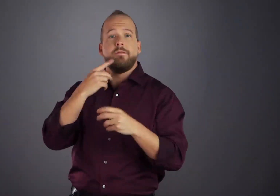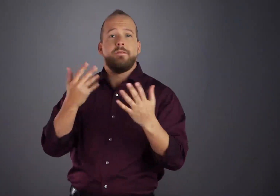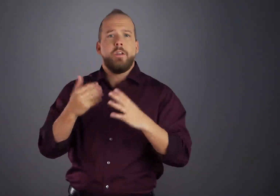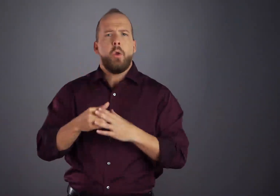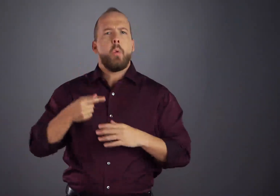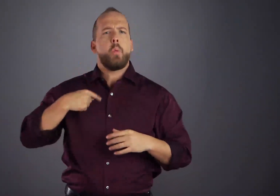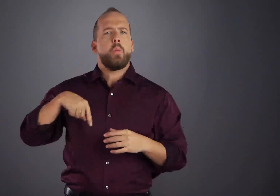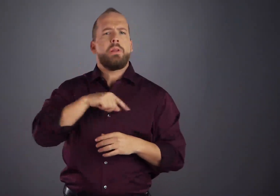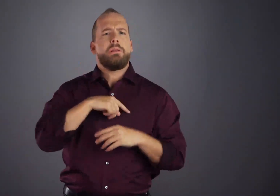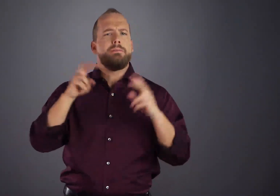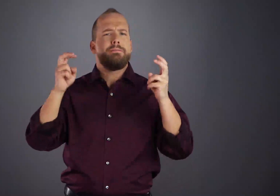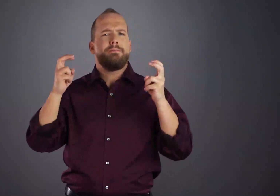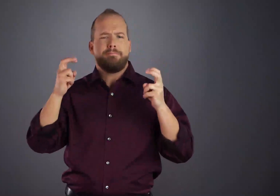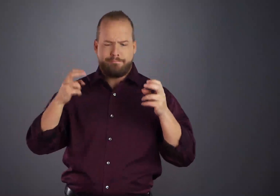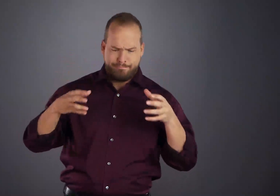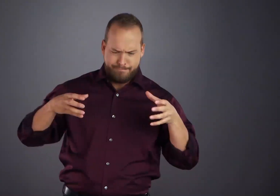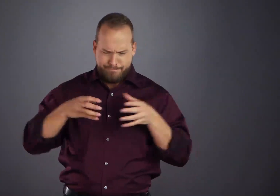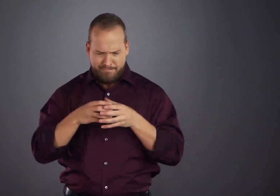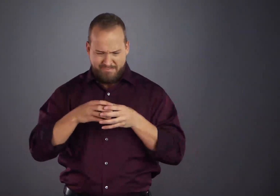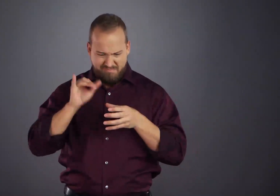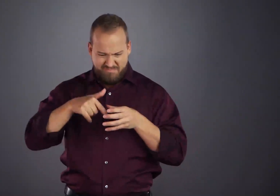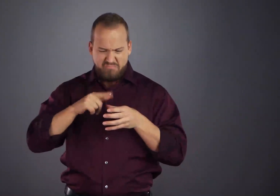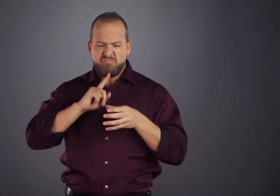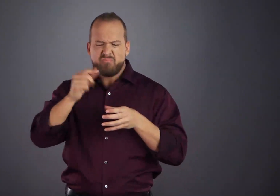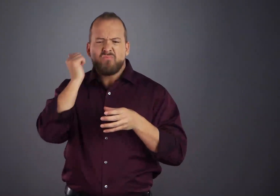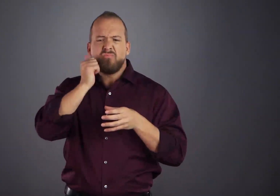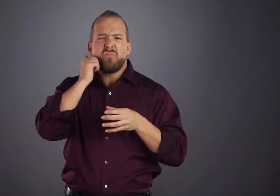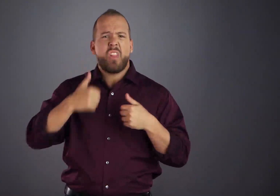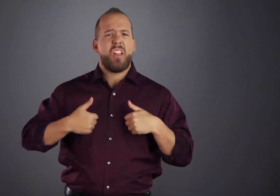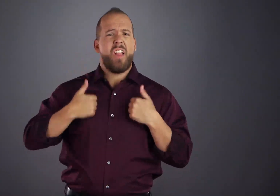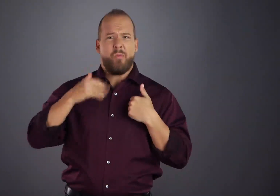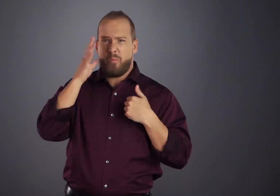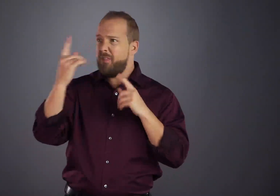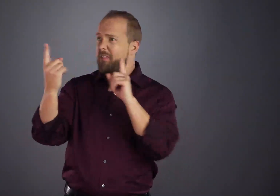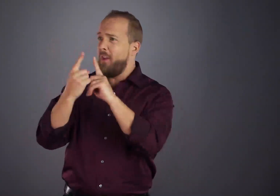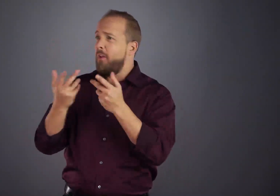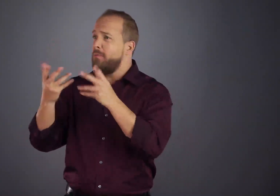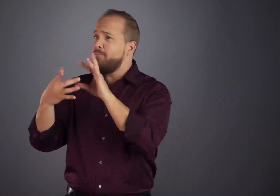When the phrase "We are people who normally would not mix"